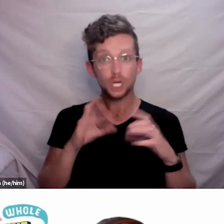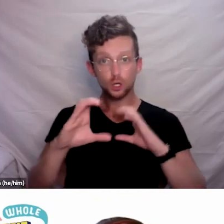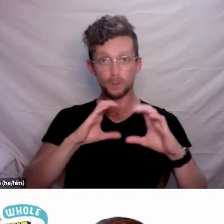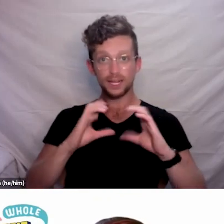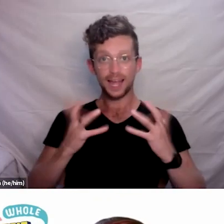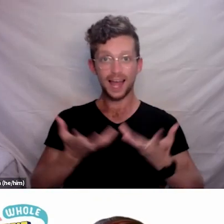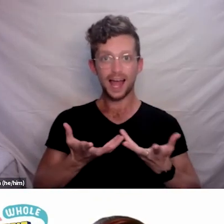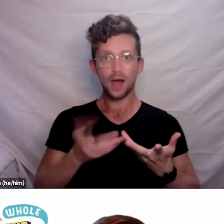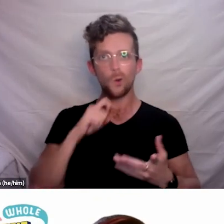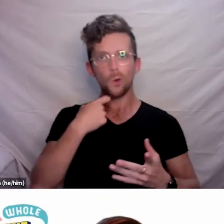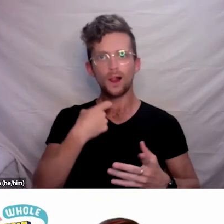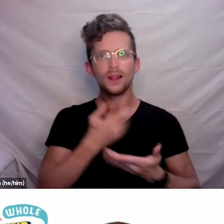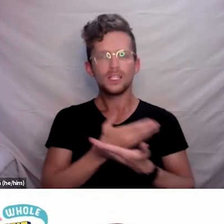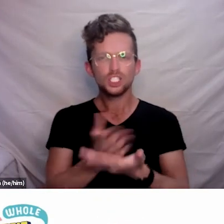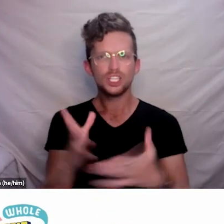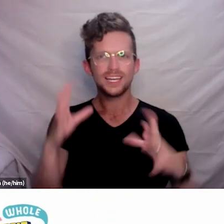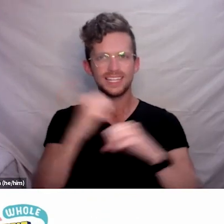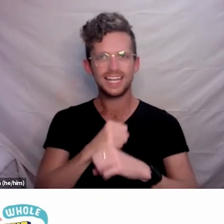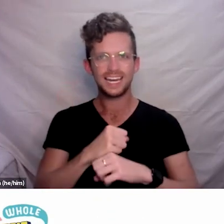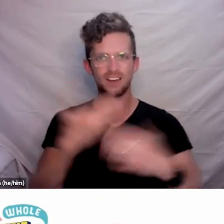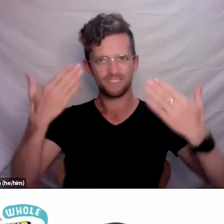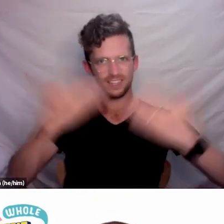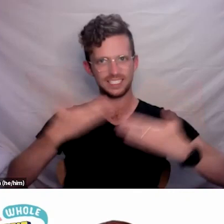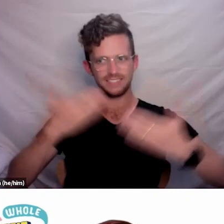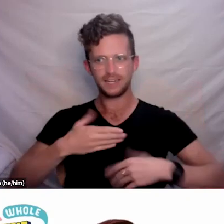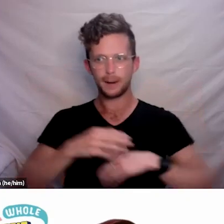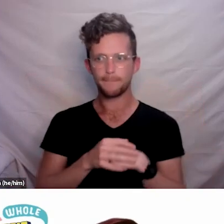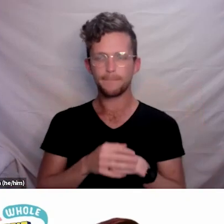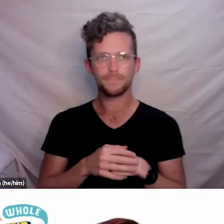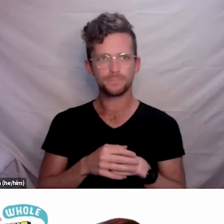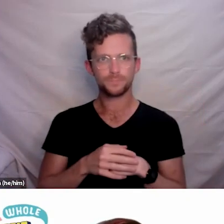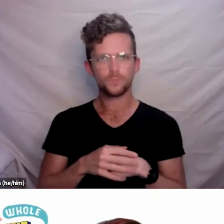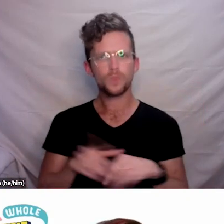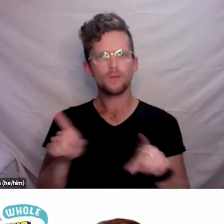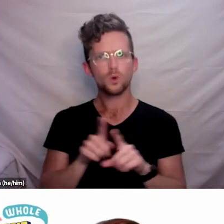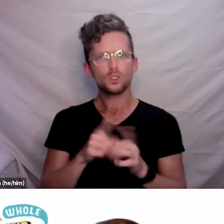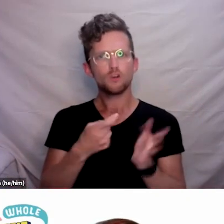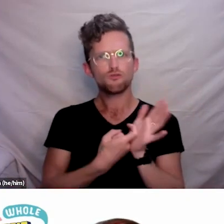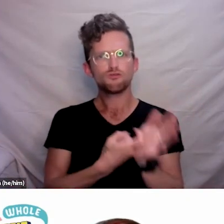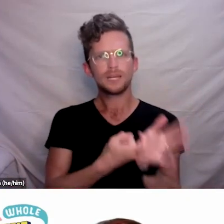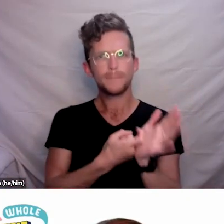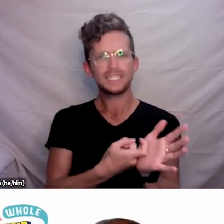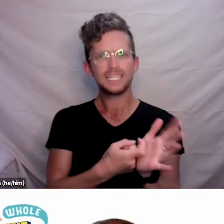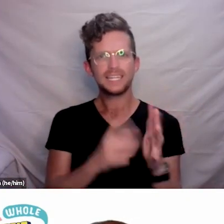and we have received a suggestion that Whaikaha develop a social isolation strategy for emergency events.